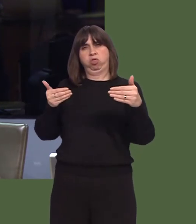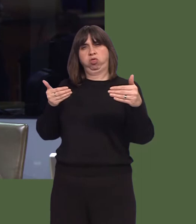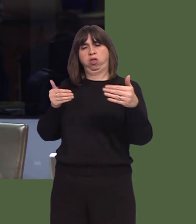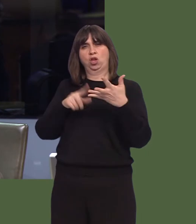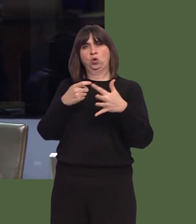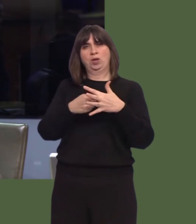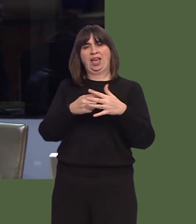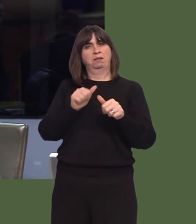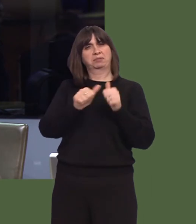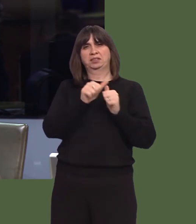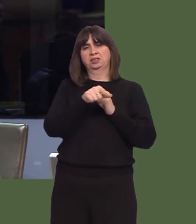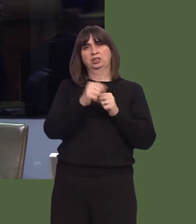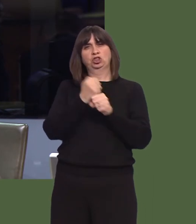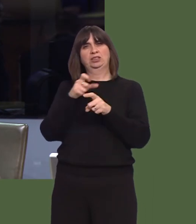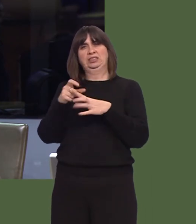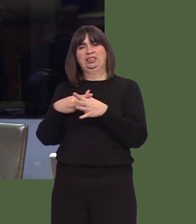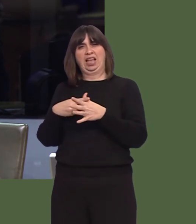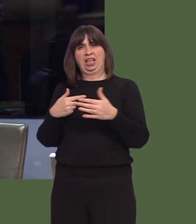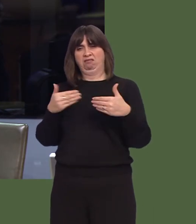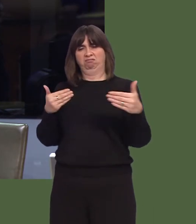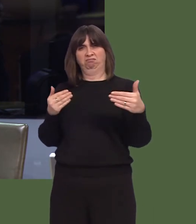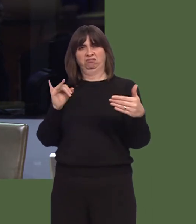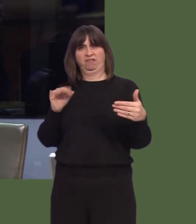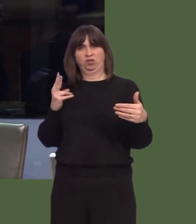dim ond yn 72 y cant o'r cyfartaledd Prydeinig.